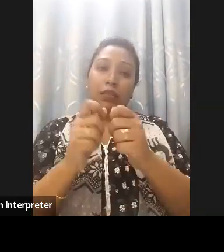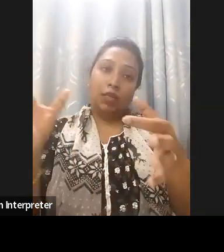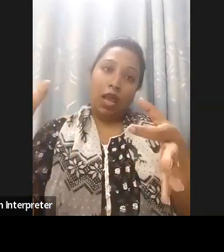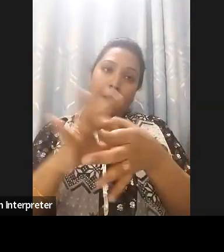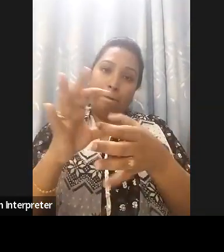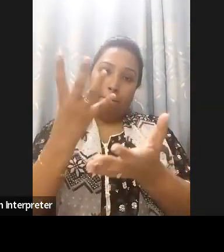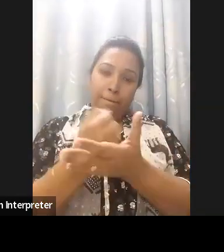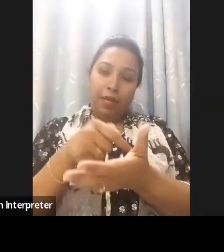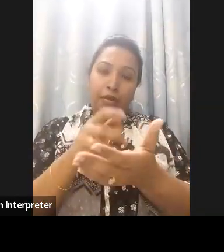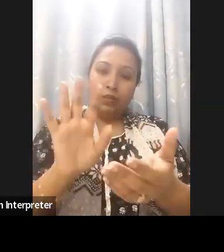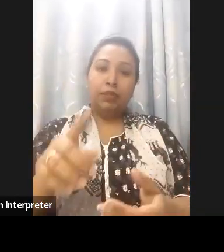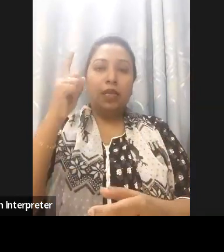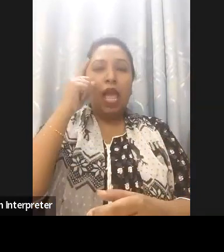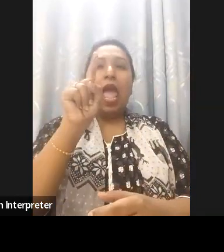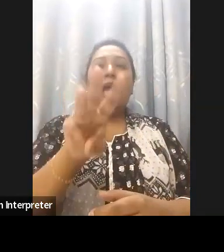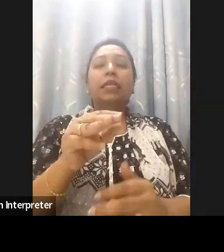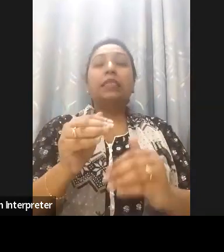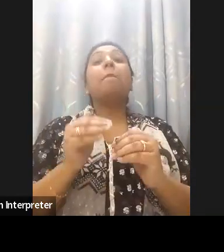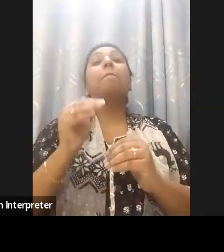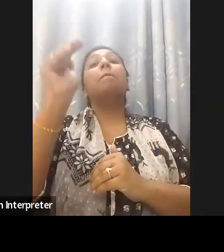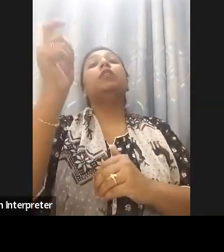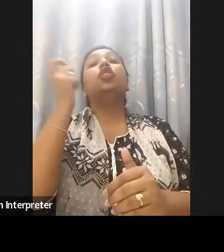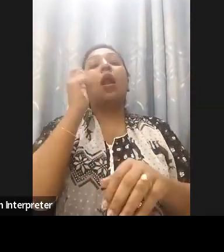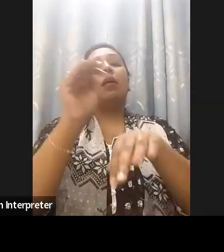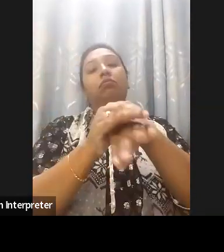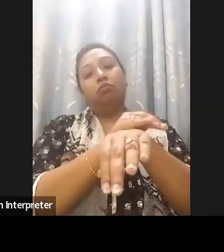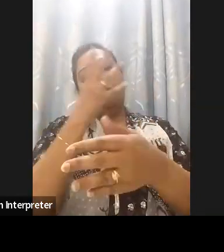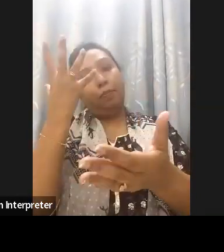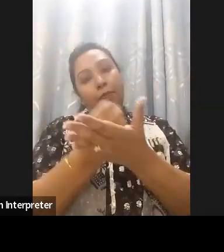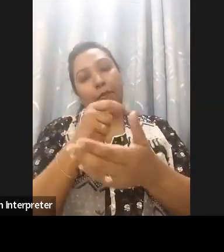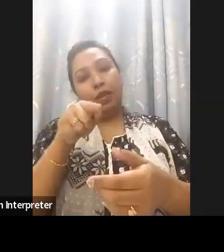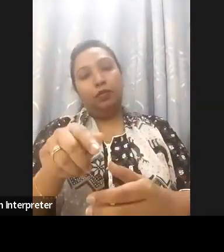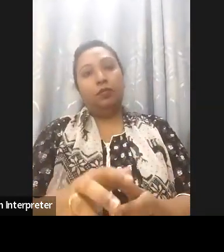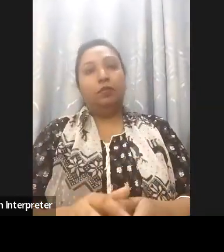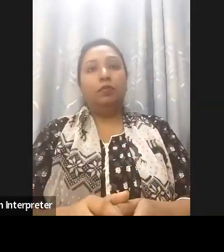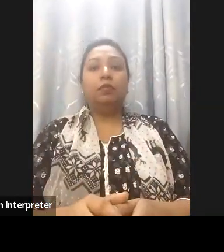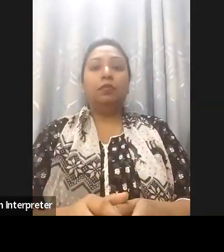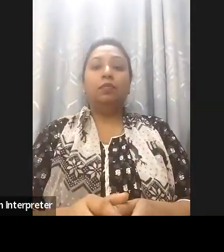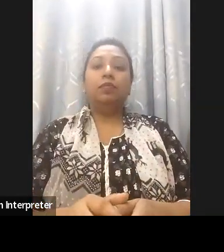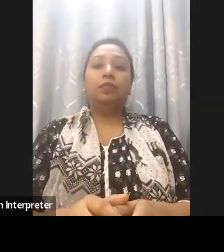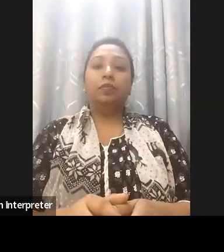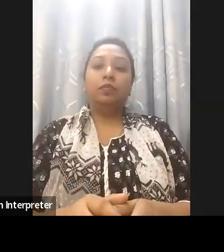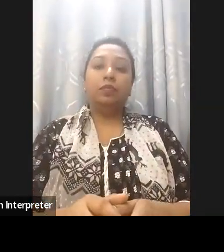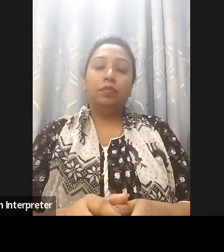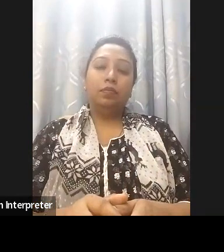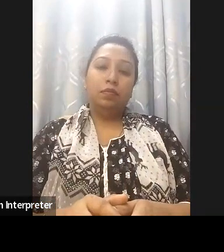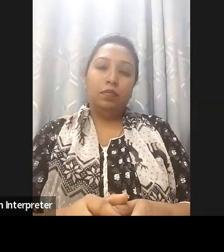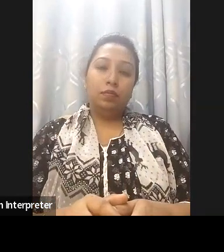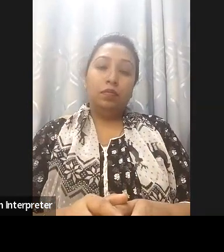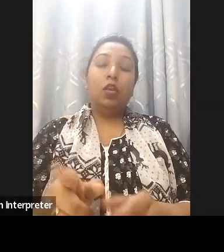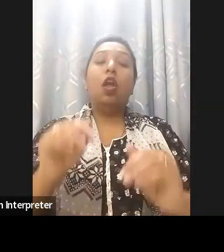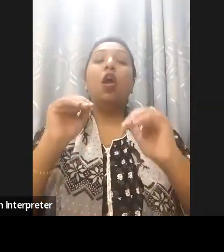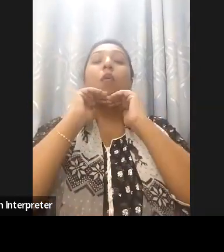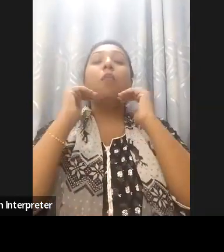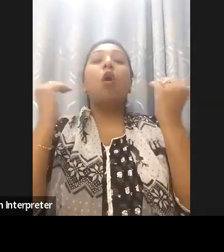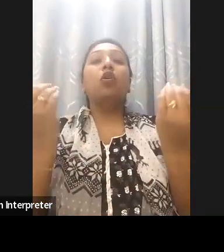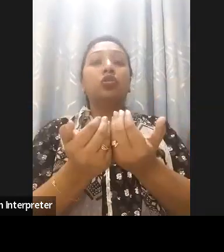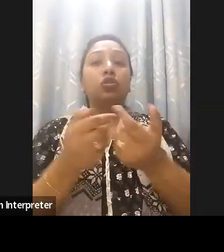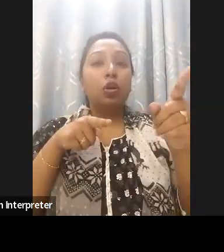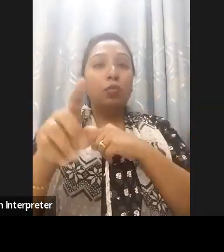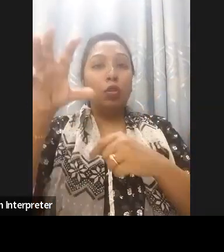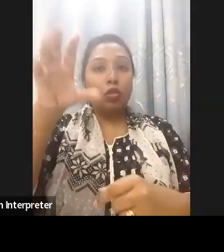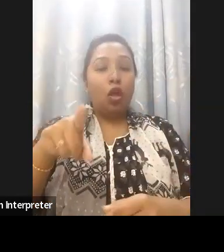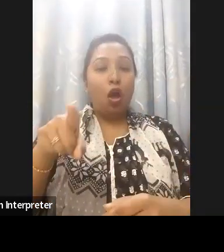service are there. NISE portal, that is a skills portal for the young people is open